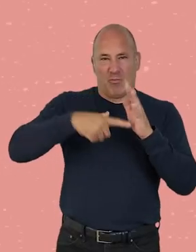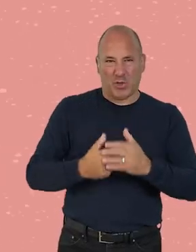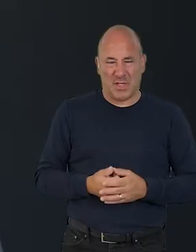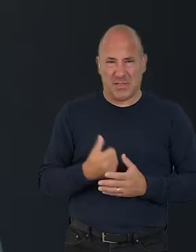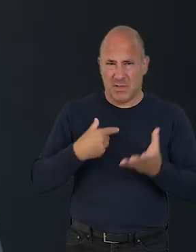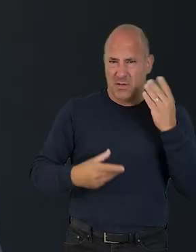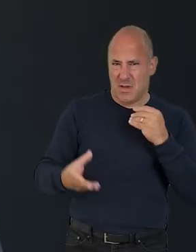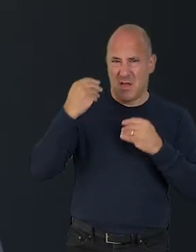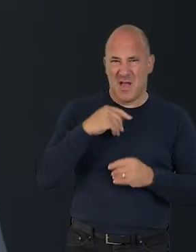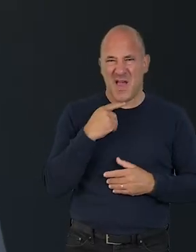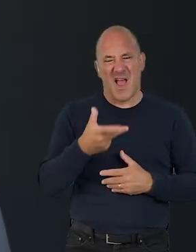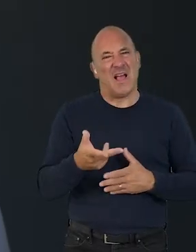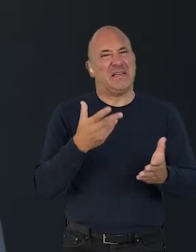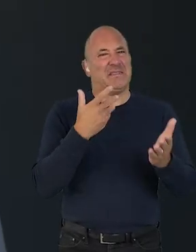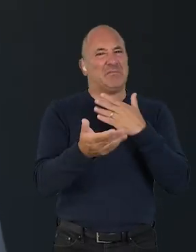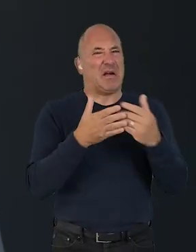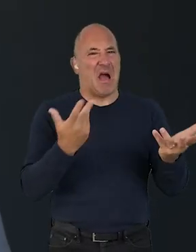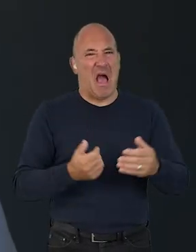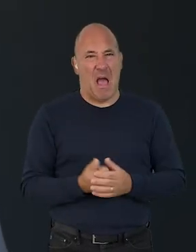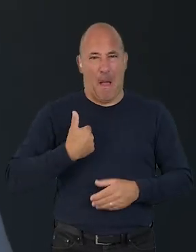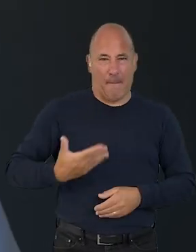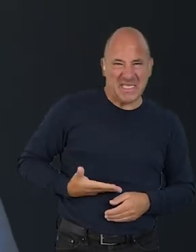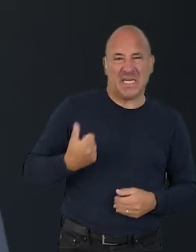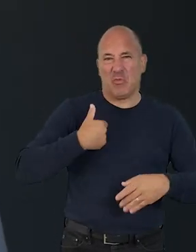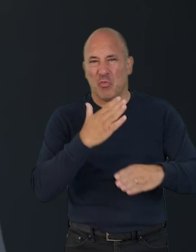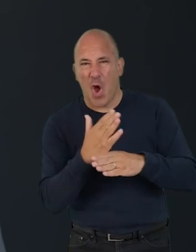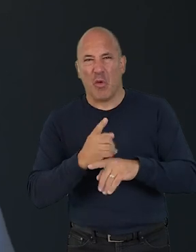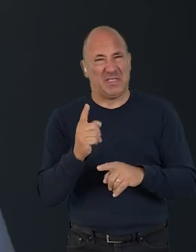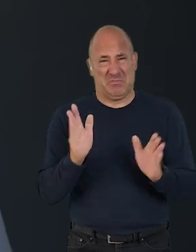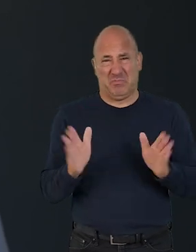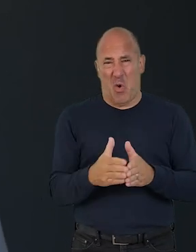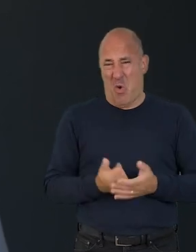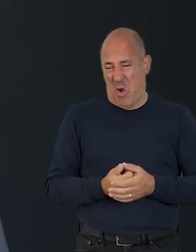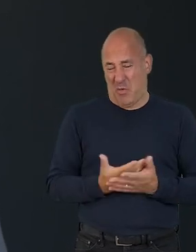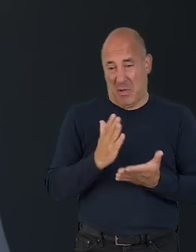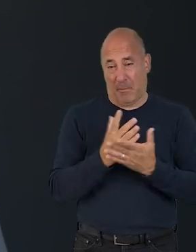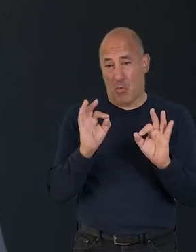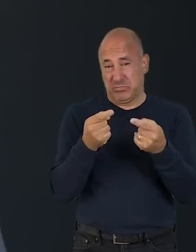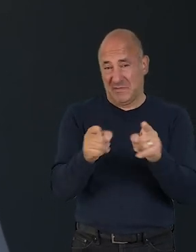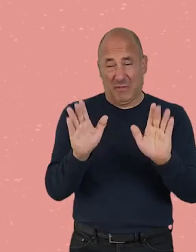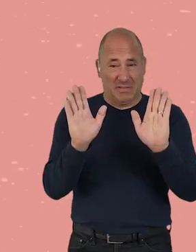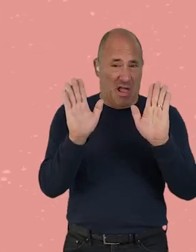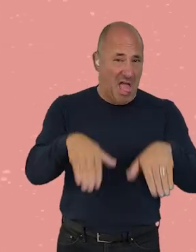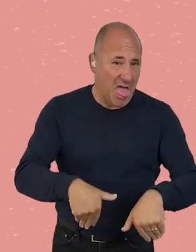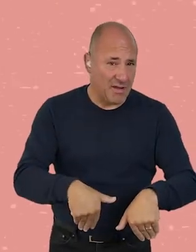Throughout this project, something I've heard a lot is "well, it doesn't really matter, my business or practise or work is really small,